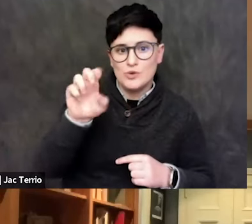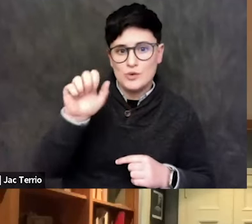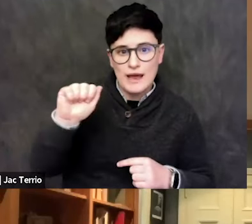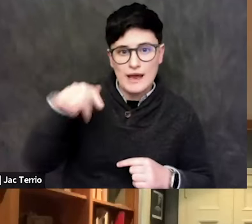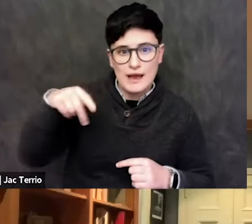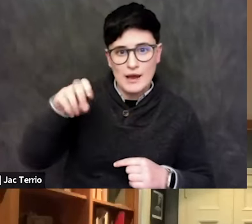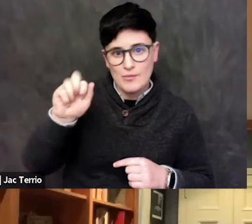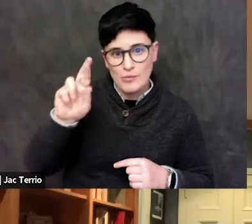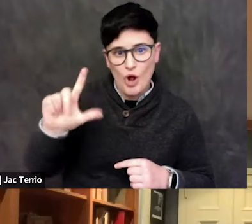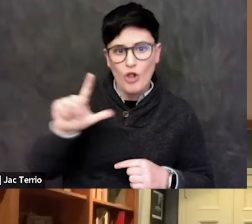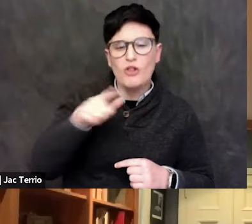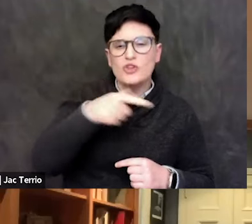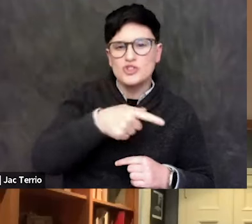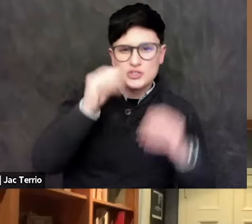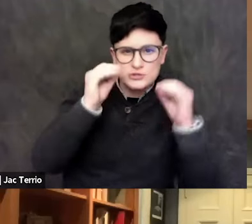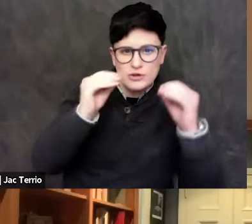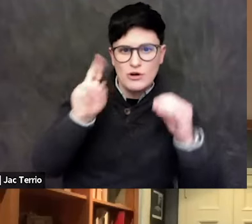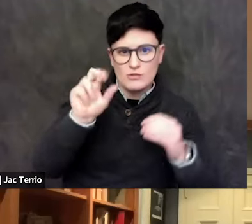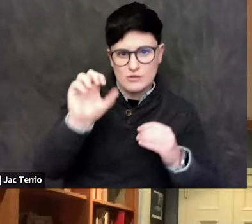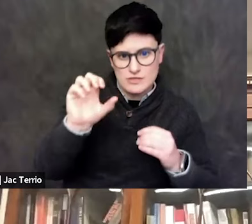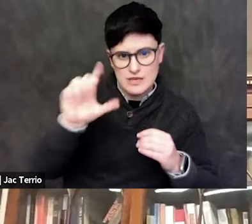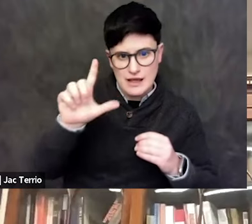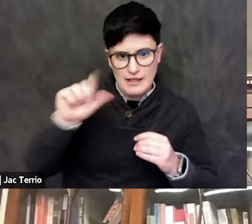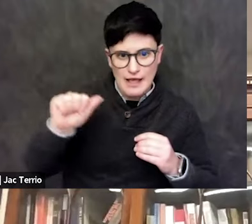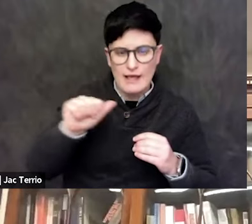Or his son, Daniel Pearl, was the journalist who was beheaded.